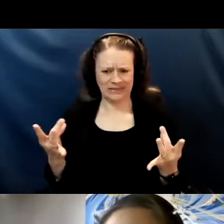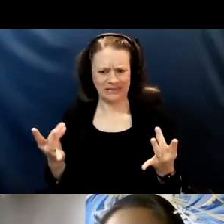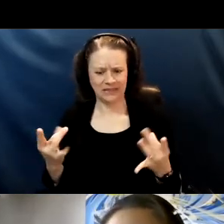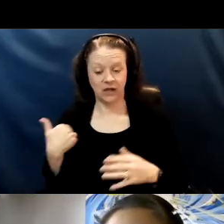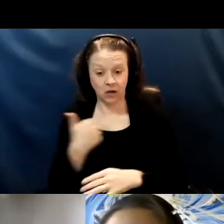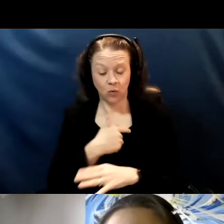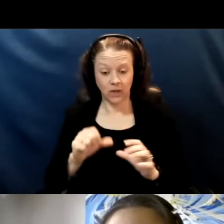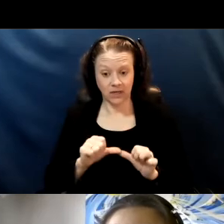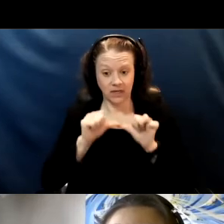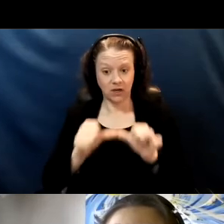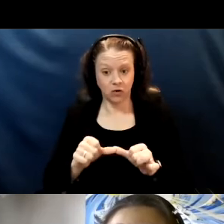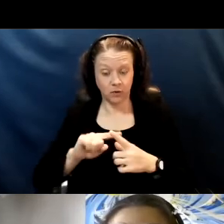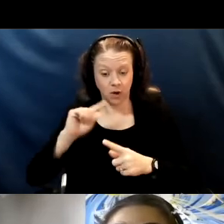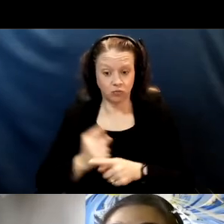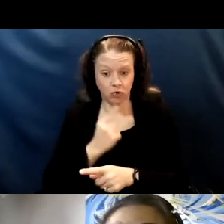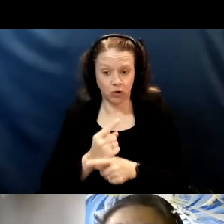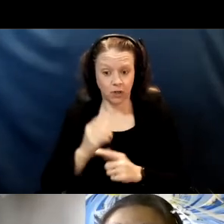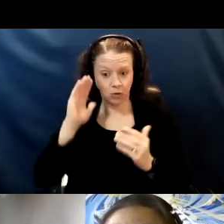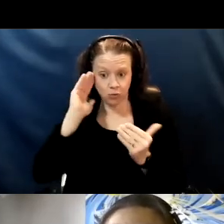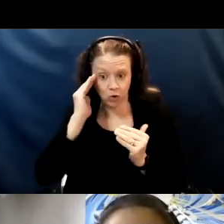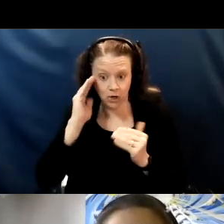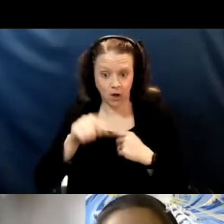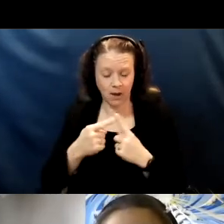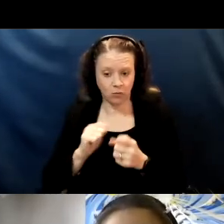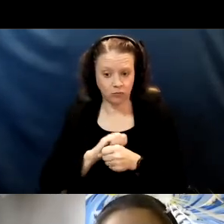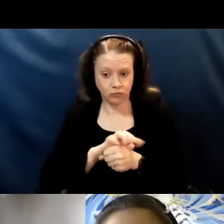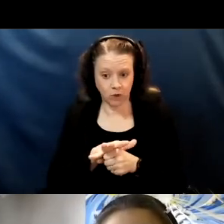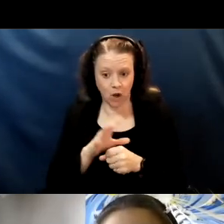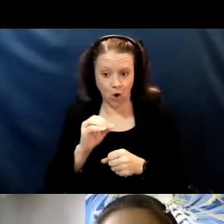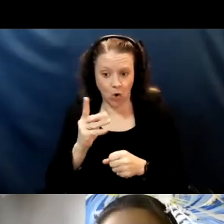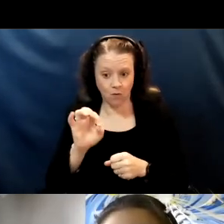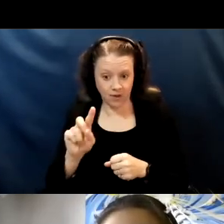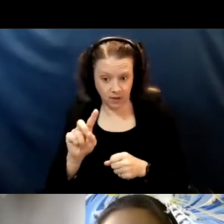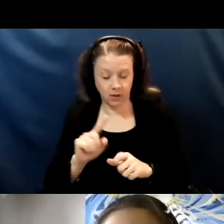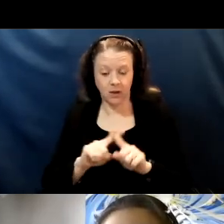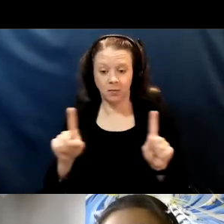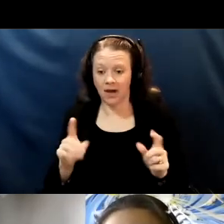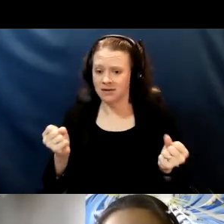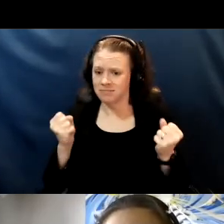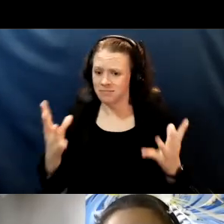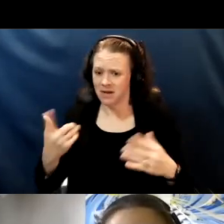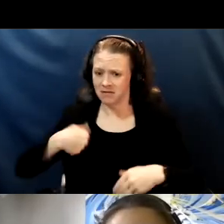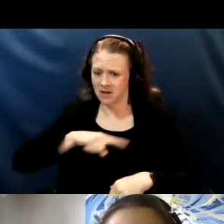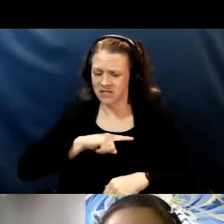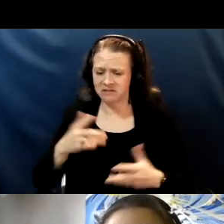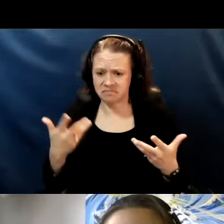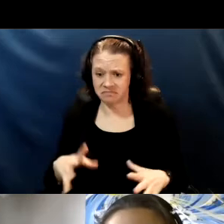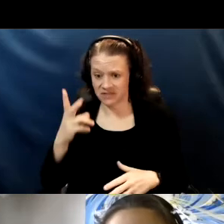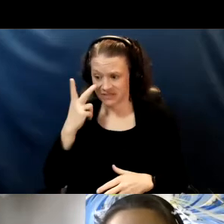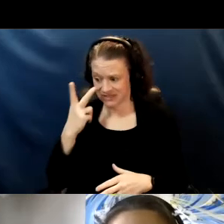to be appropriately worried about COVID. But at the same time, many of us have seen our children struggle